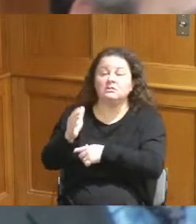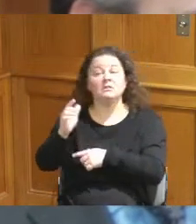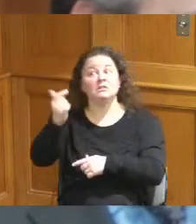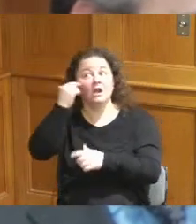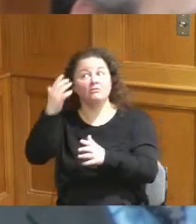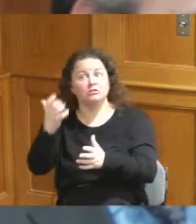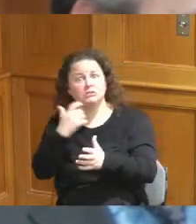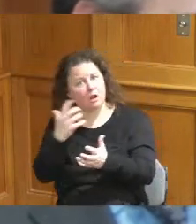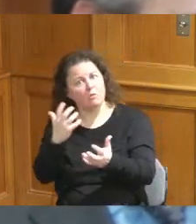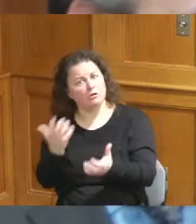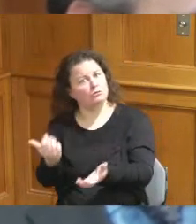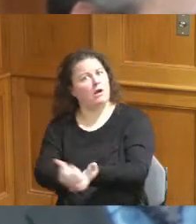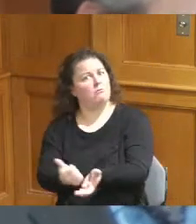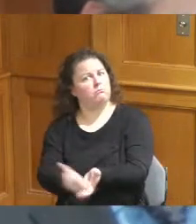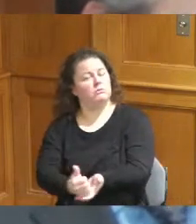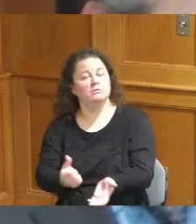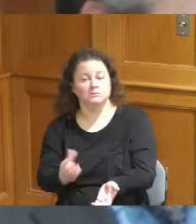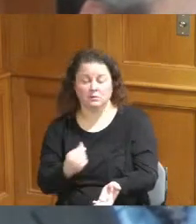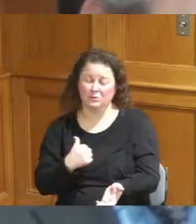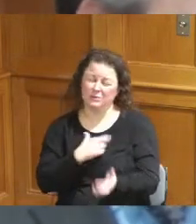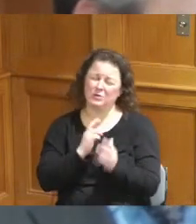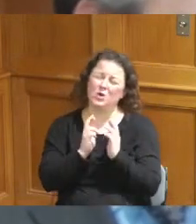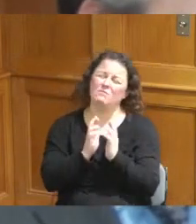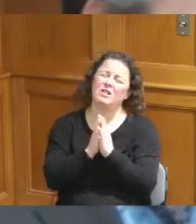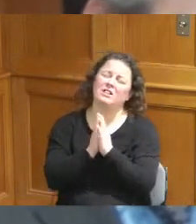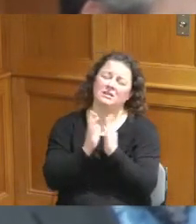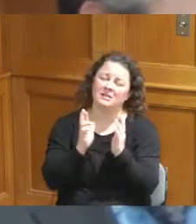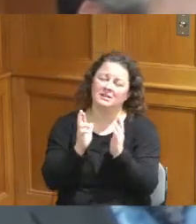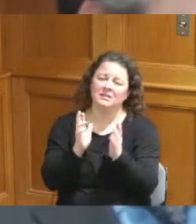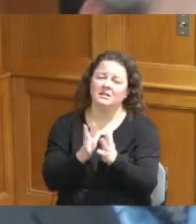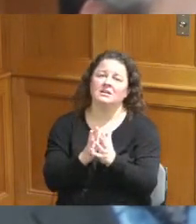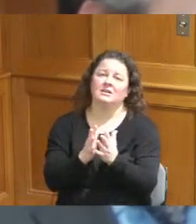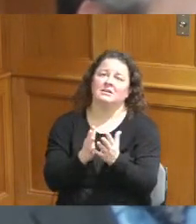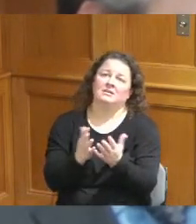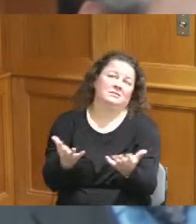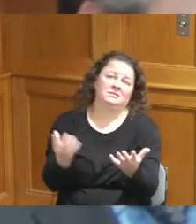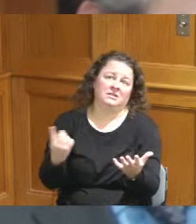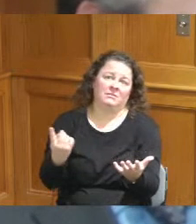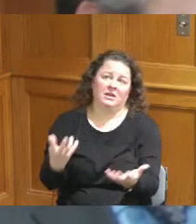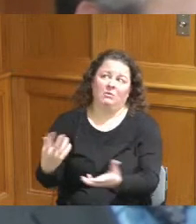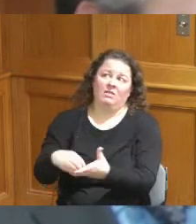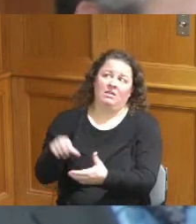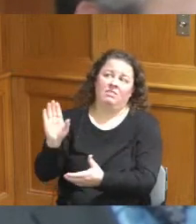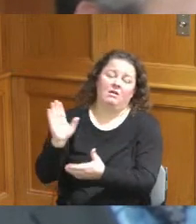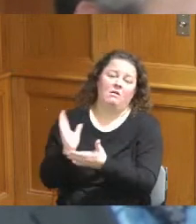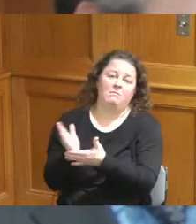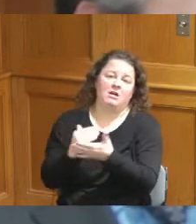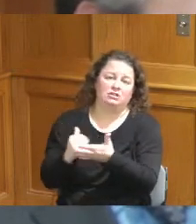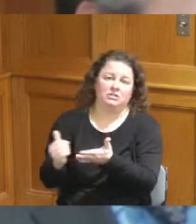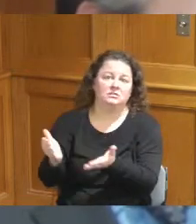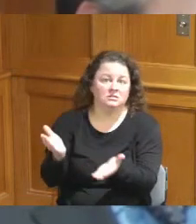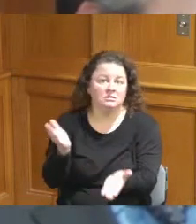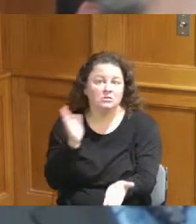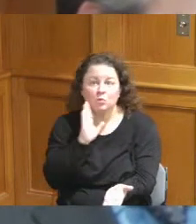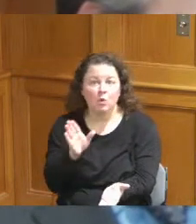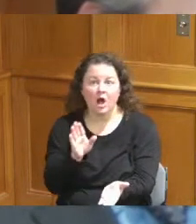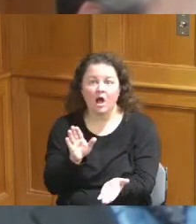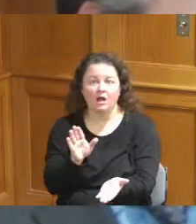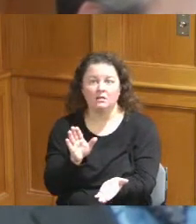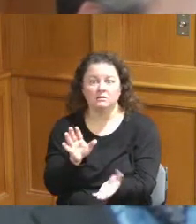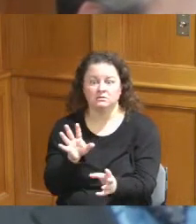and so we were hopeful that something perhaps in the budget would be reflected in that but beyond